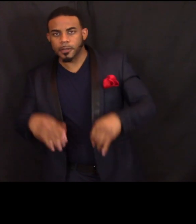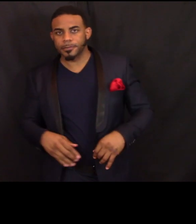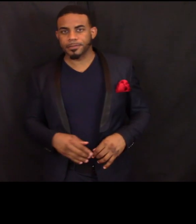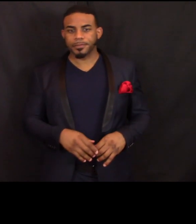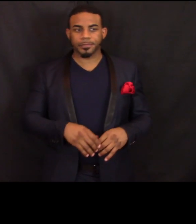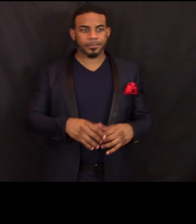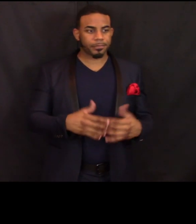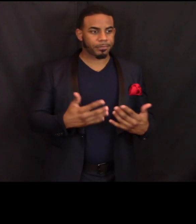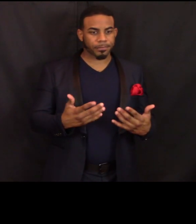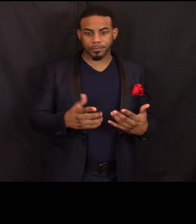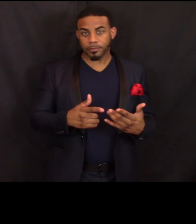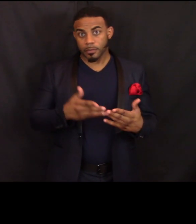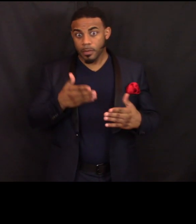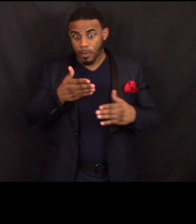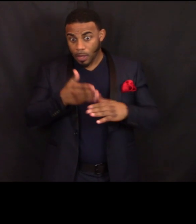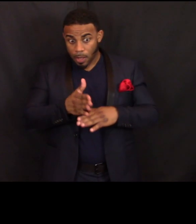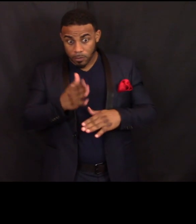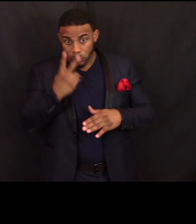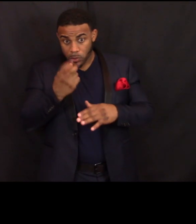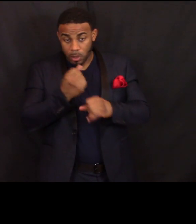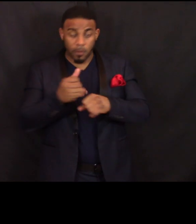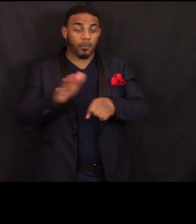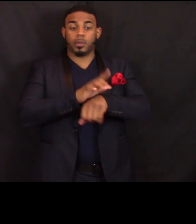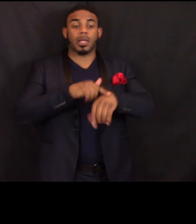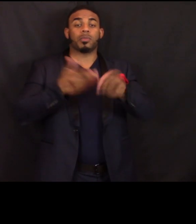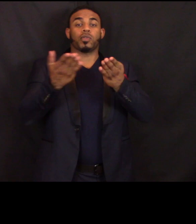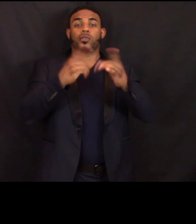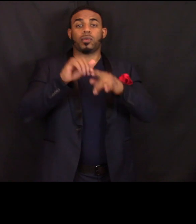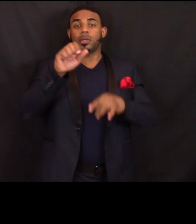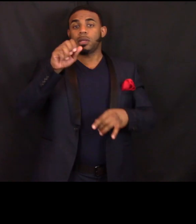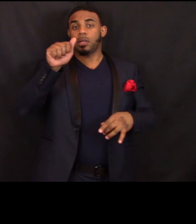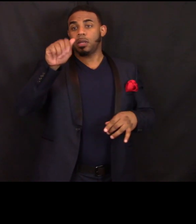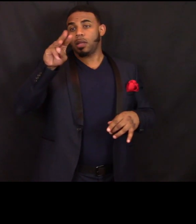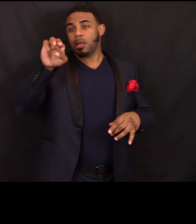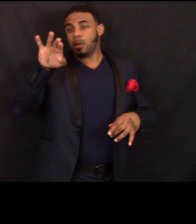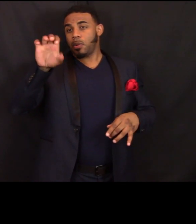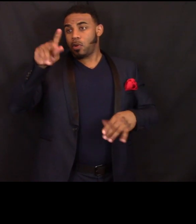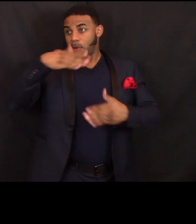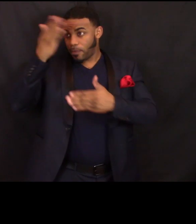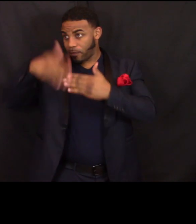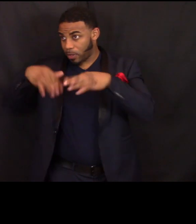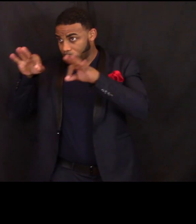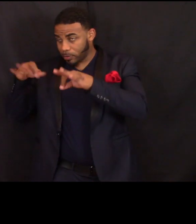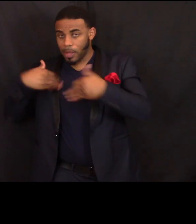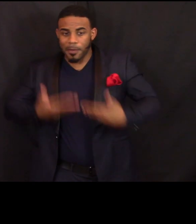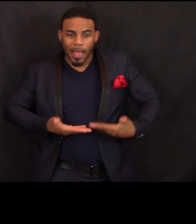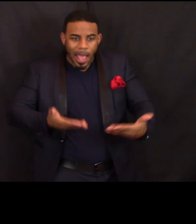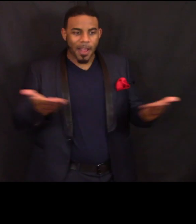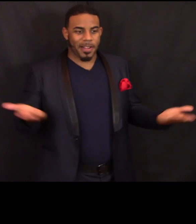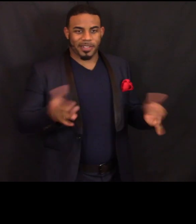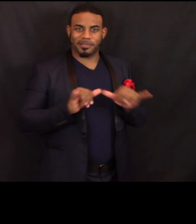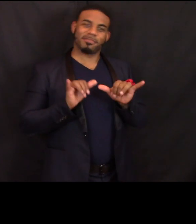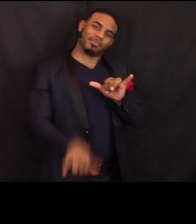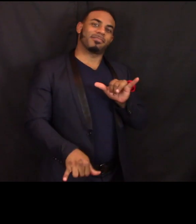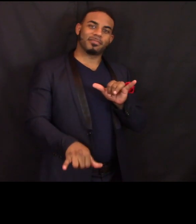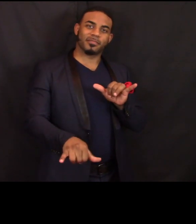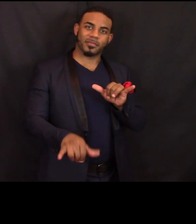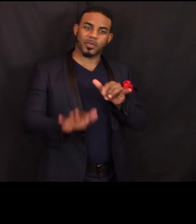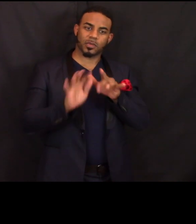and after my two years of full-time service ended, I was hired here to coordinate the tax site